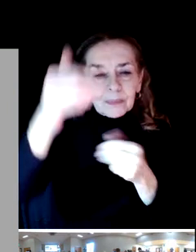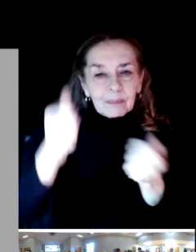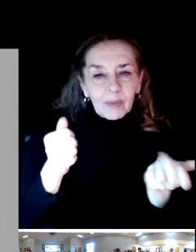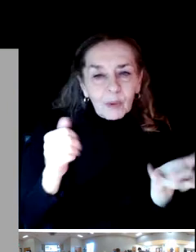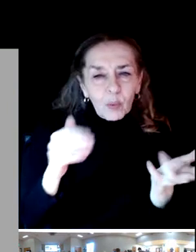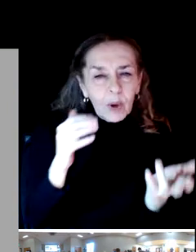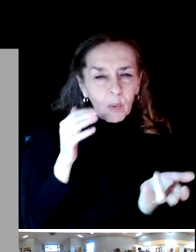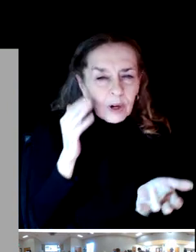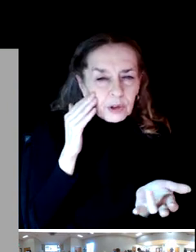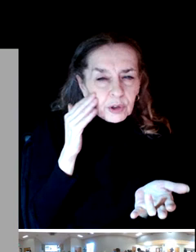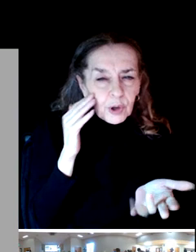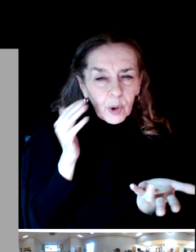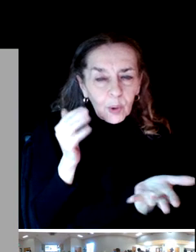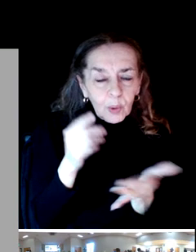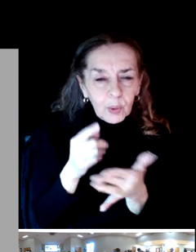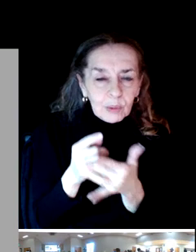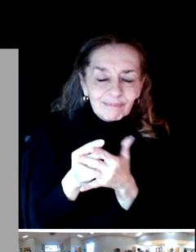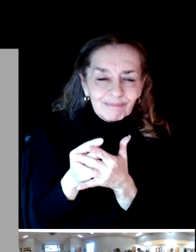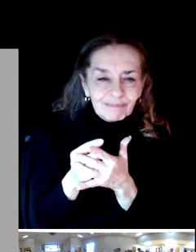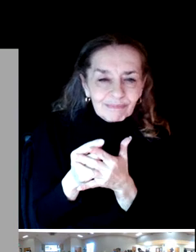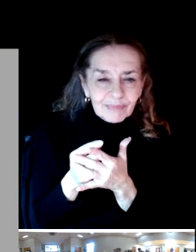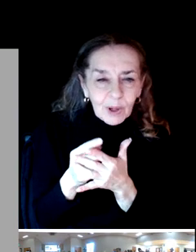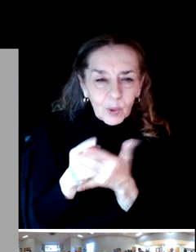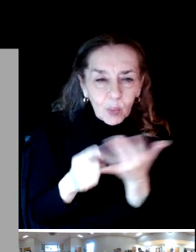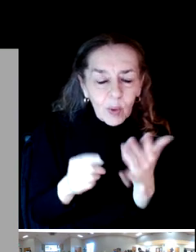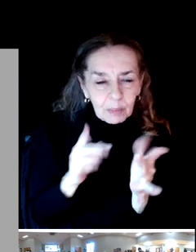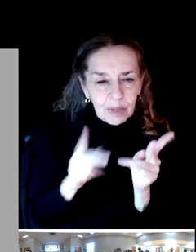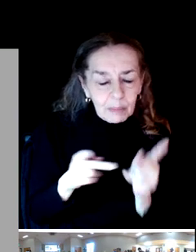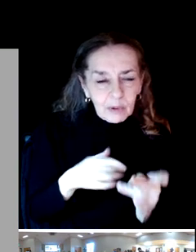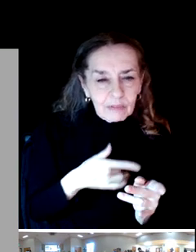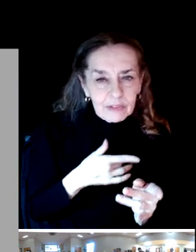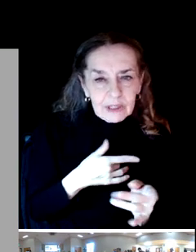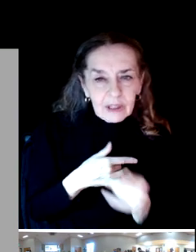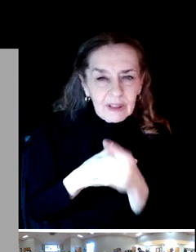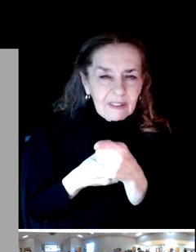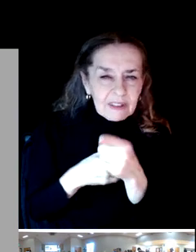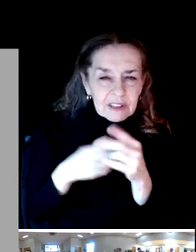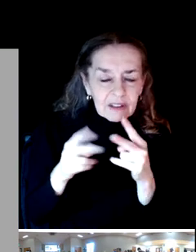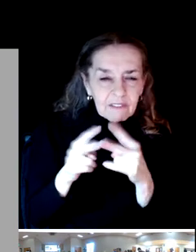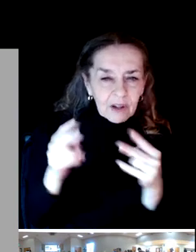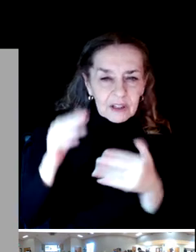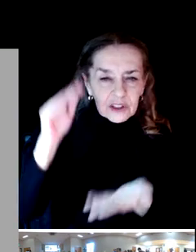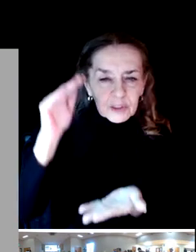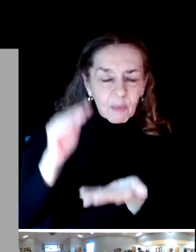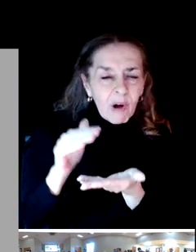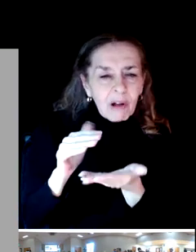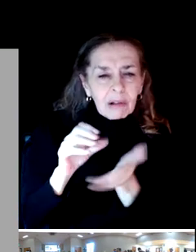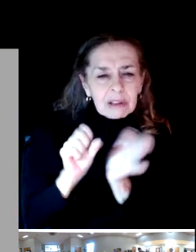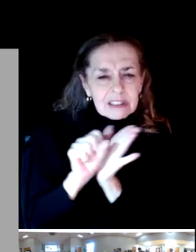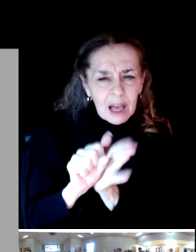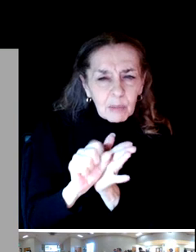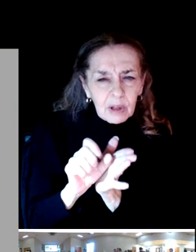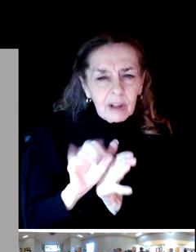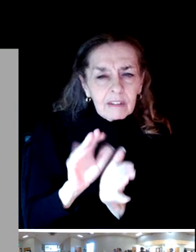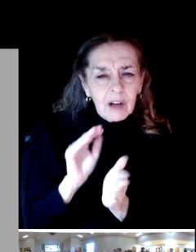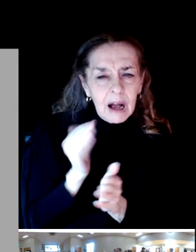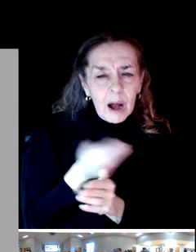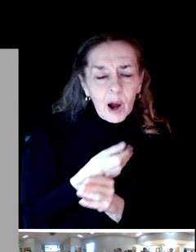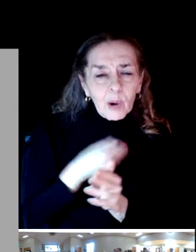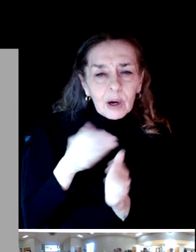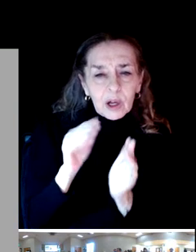And again, this is an extremely small sample of the community, but this gives us a general